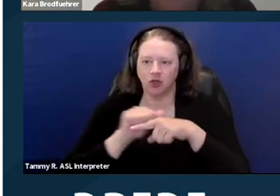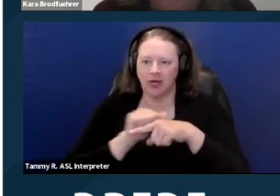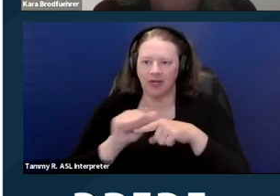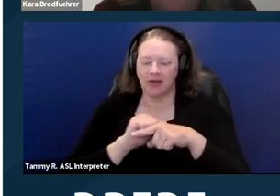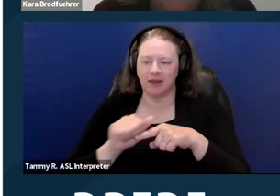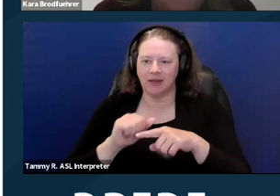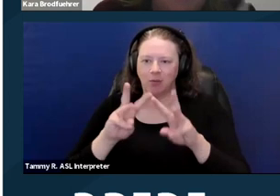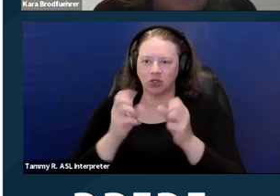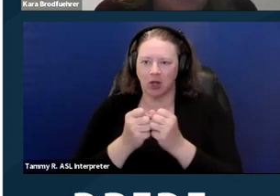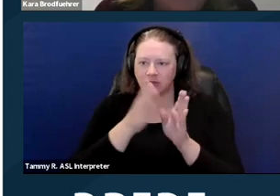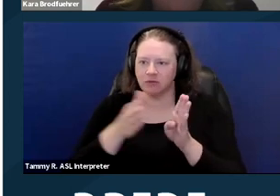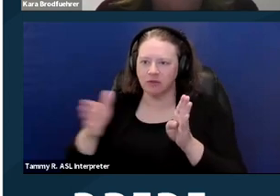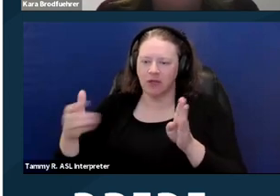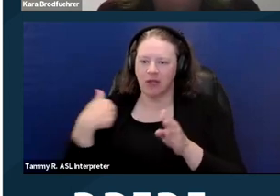and we're actually expanding to twice a month.